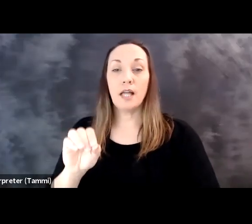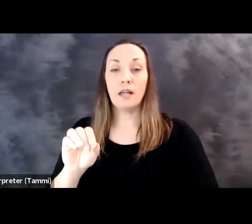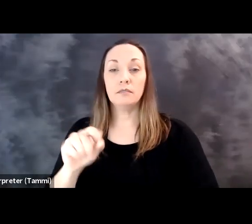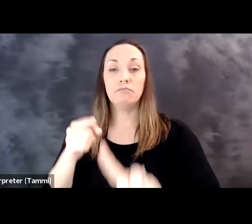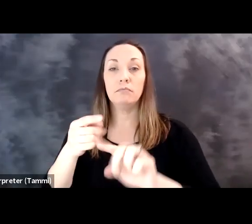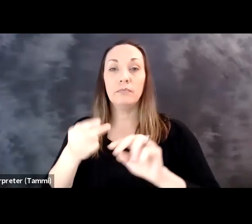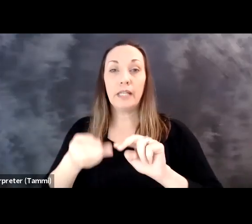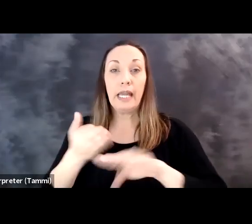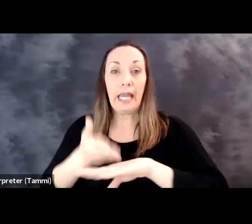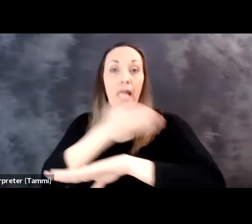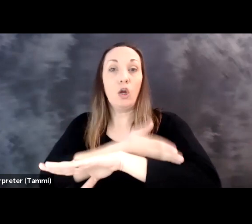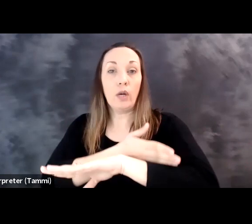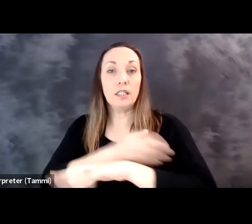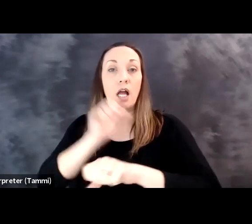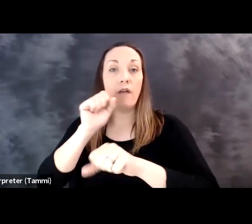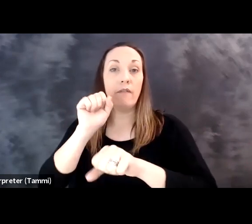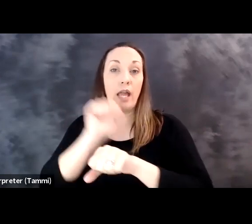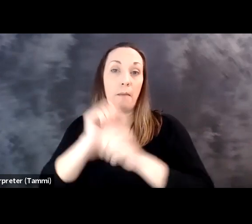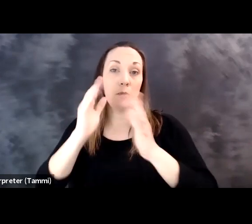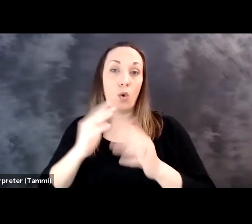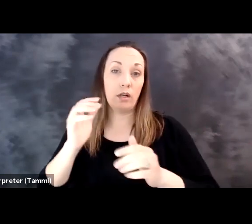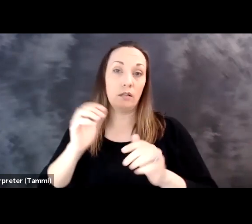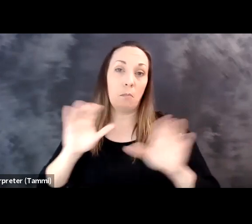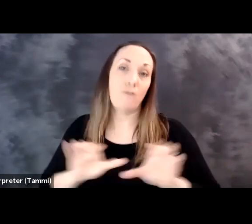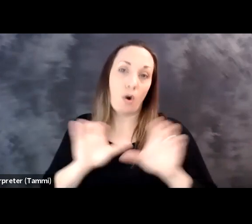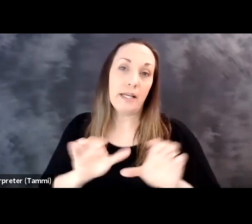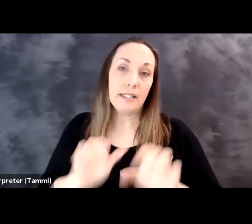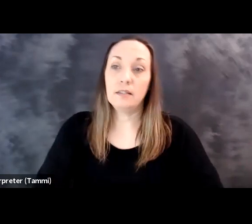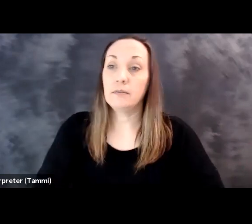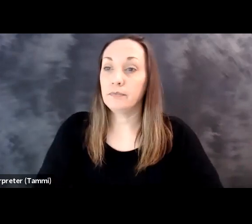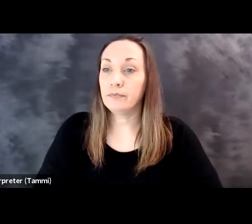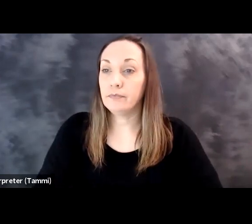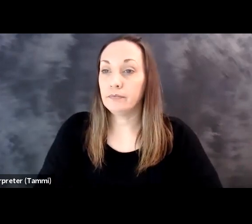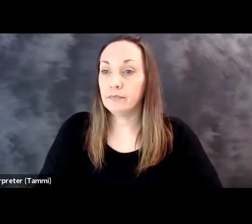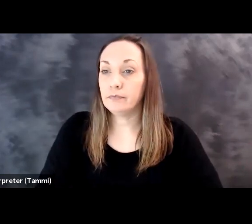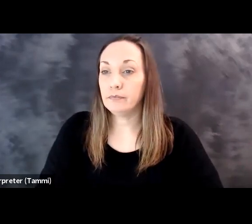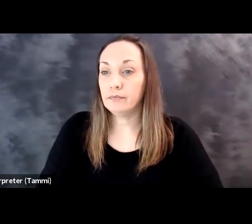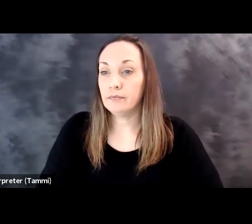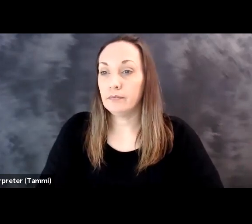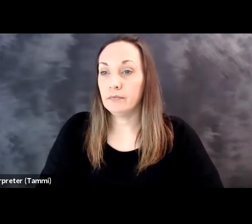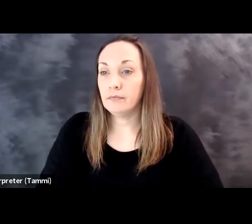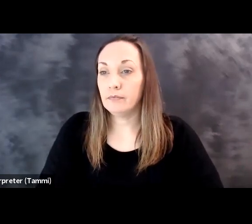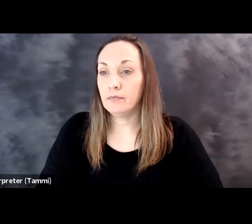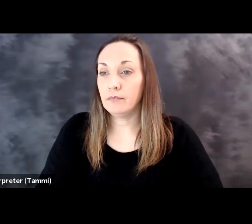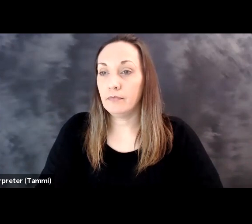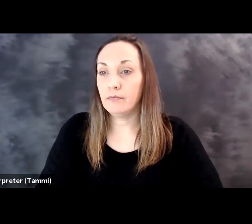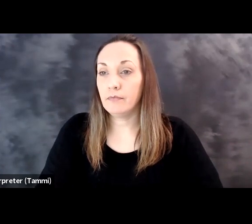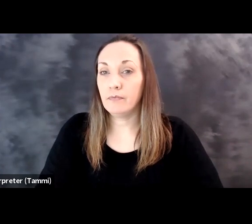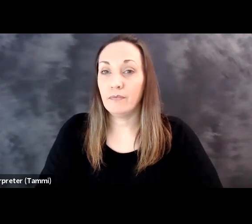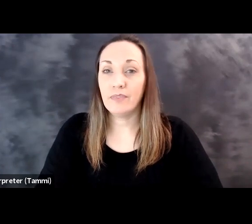increase in employee performance. Okay.